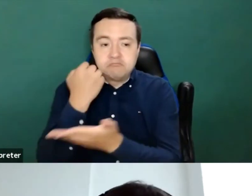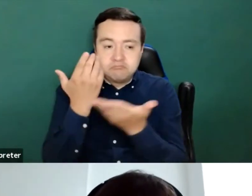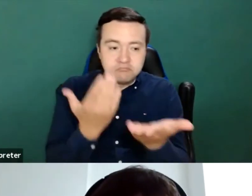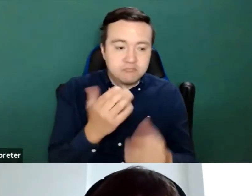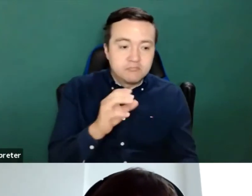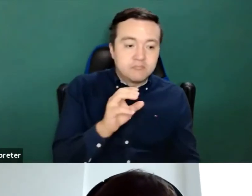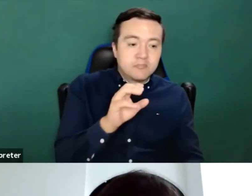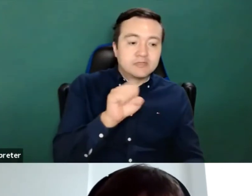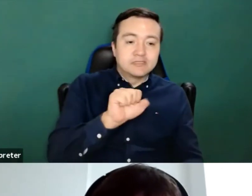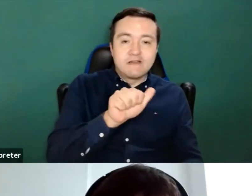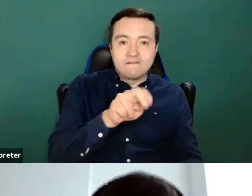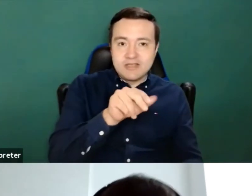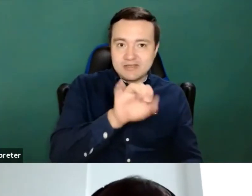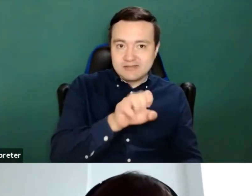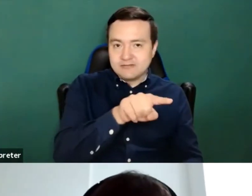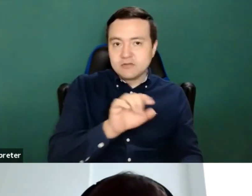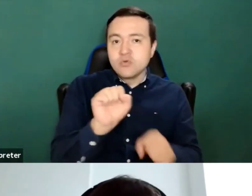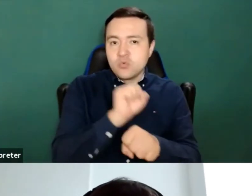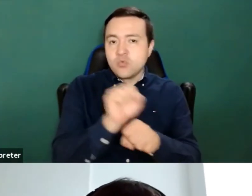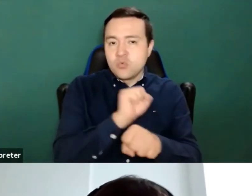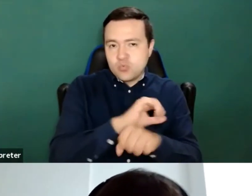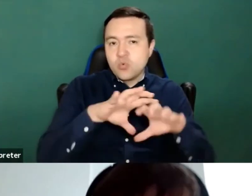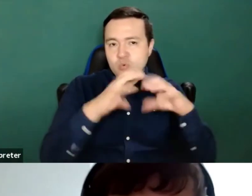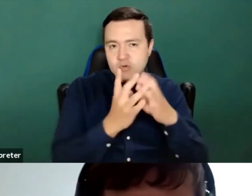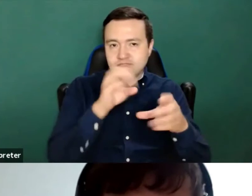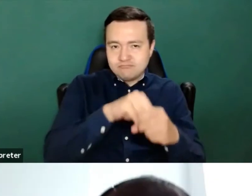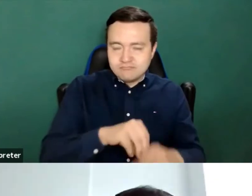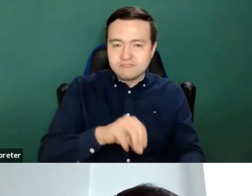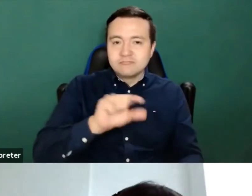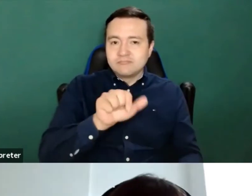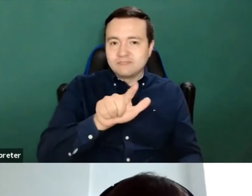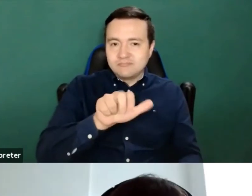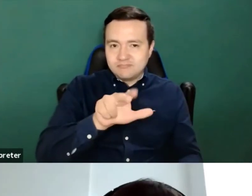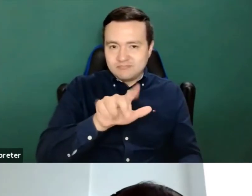is working at the global accessibility reporting initiative of Gary and also is one of the